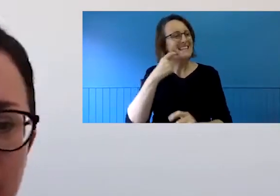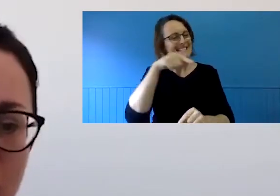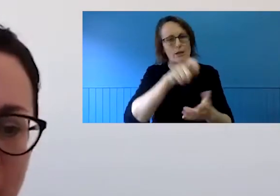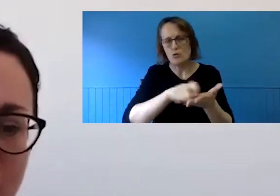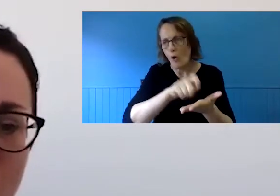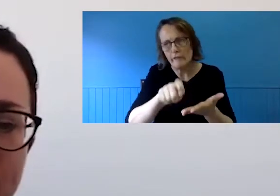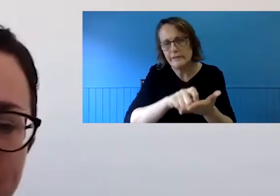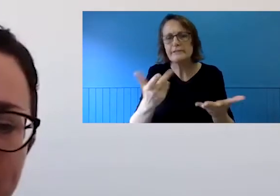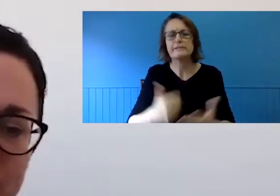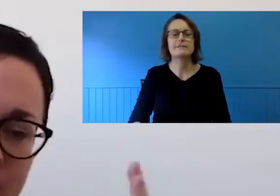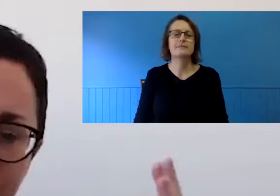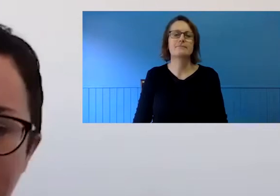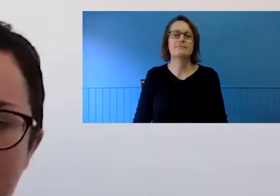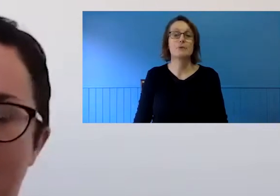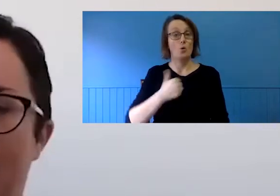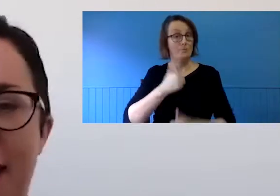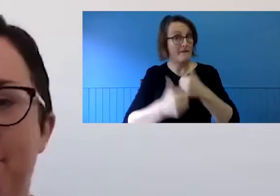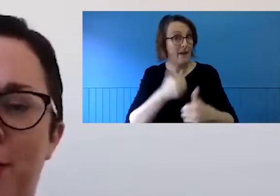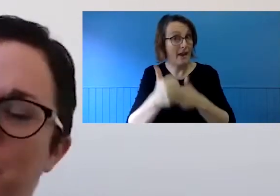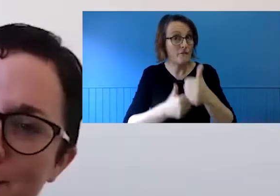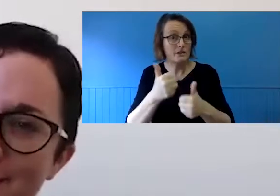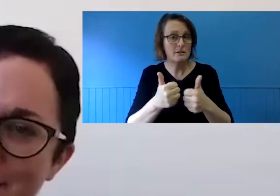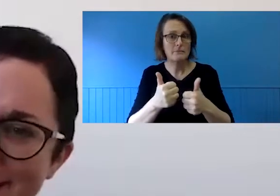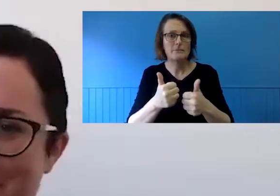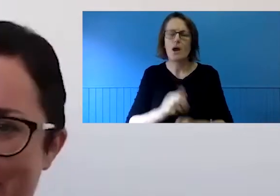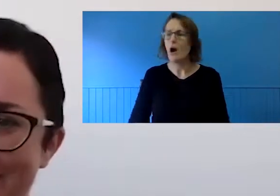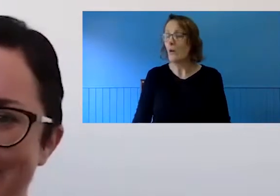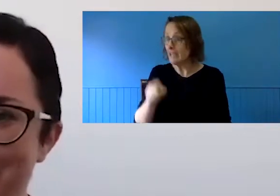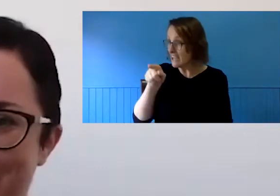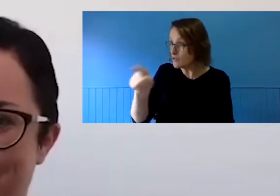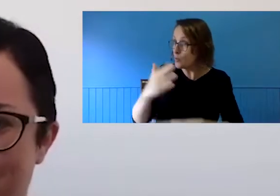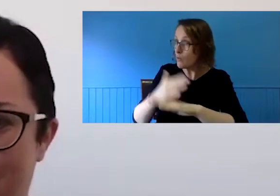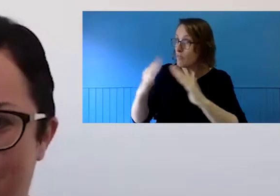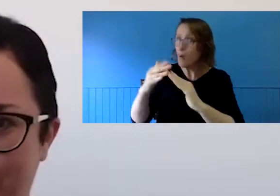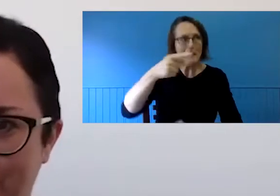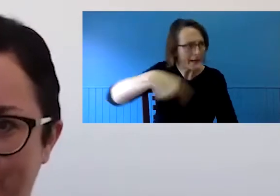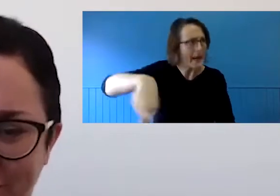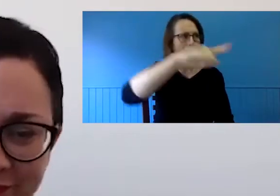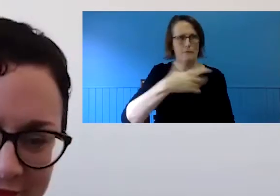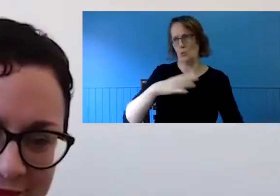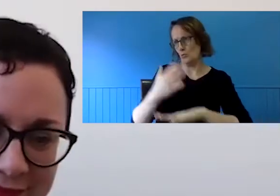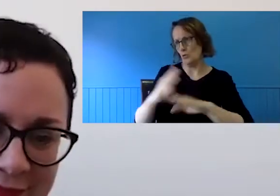Or, my favourite, "Everyone will want to do it if we make an exception for you."